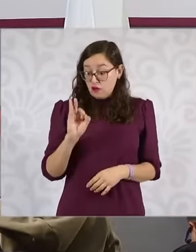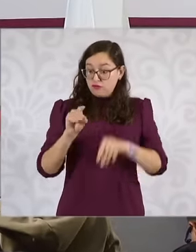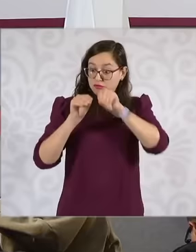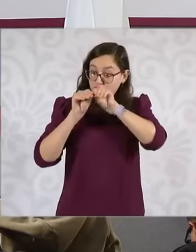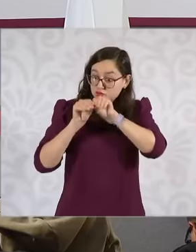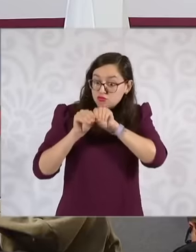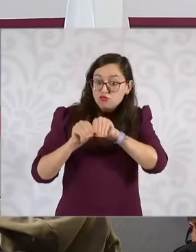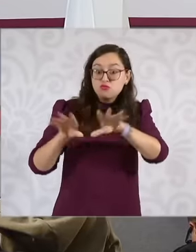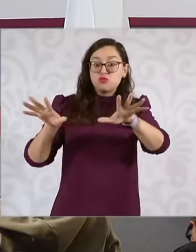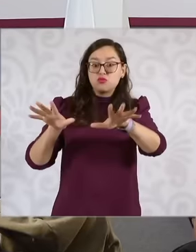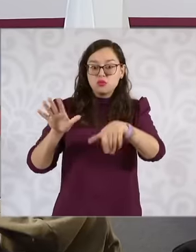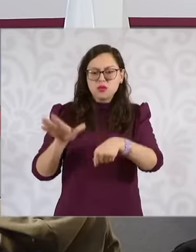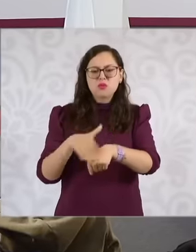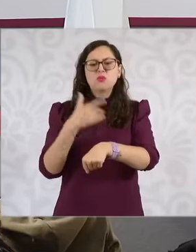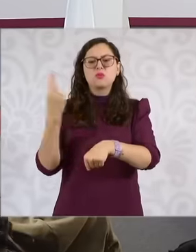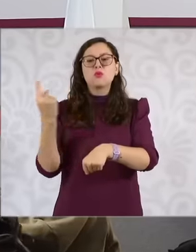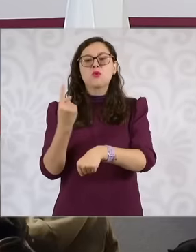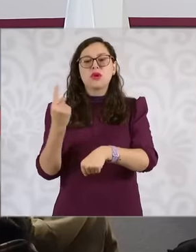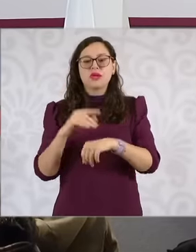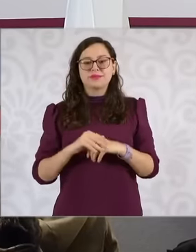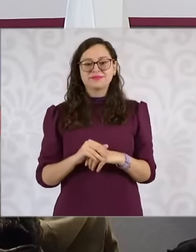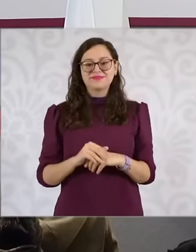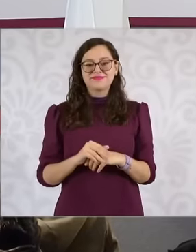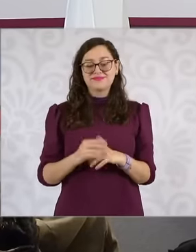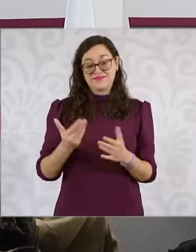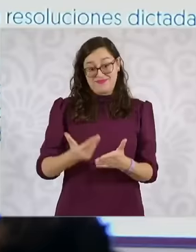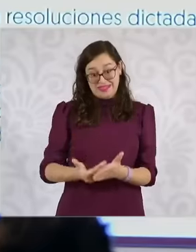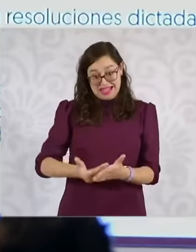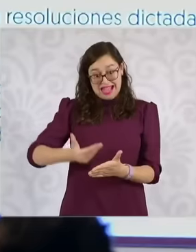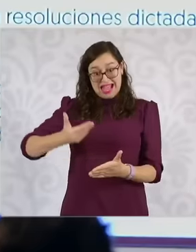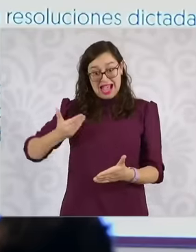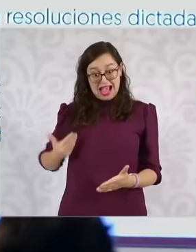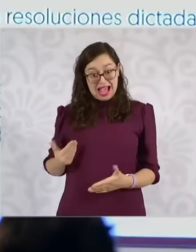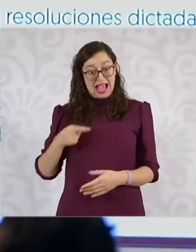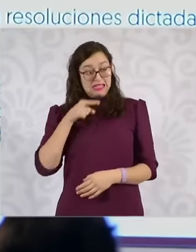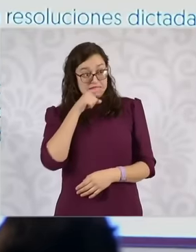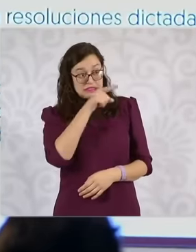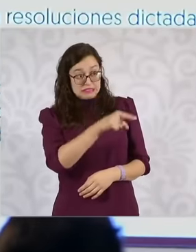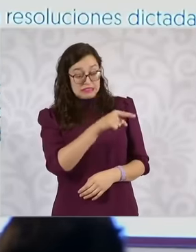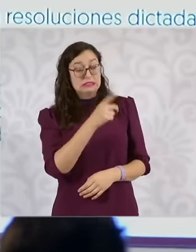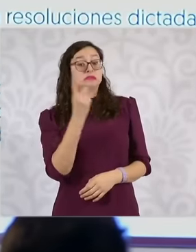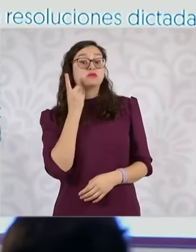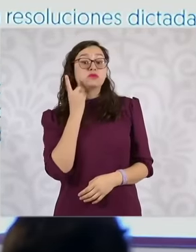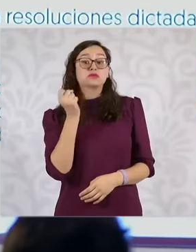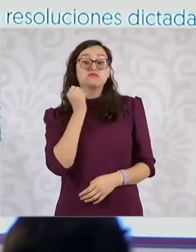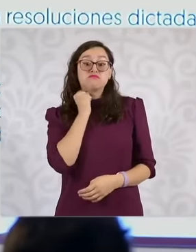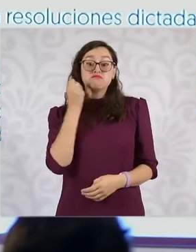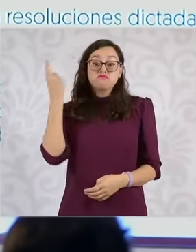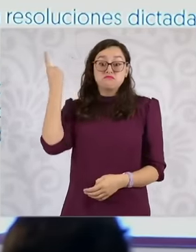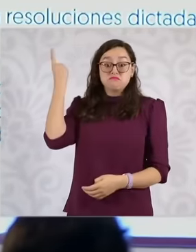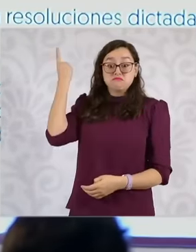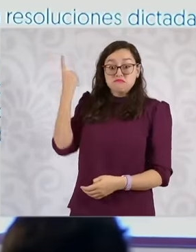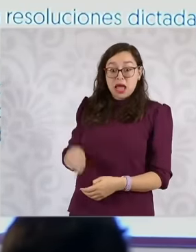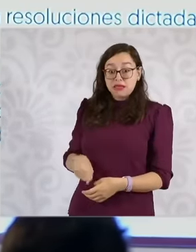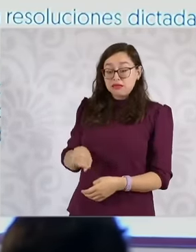the constitutional reform to the then president Andrés Manuel López Obrador, it says publish it in the official newspaper of the federation, that is,